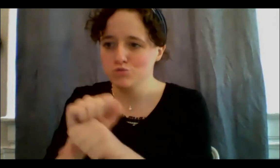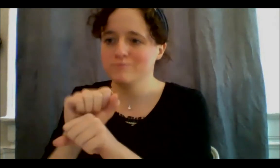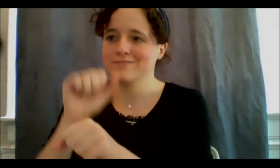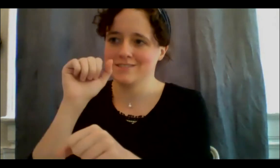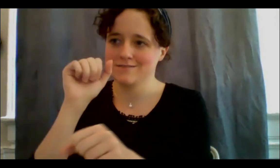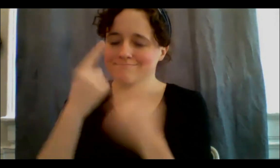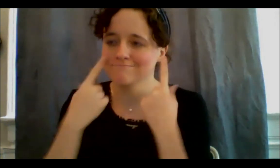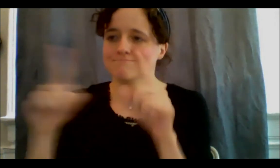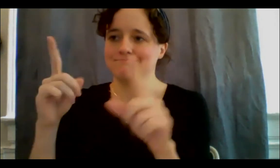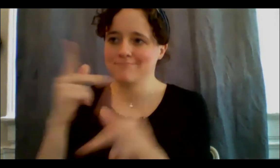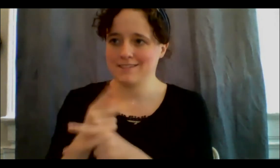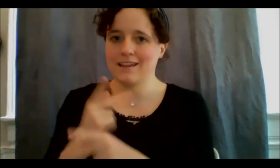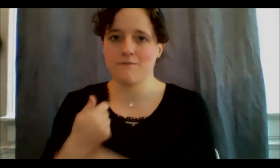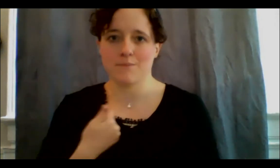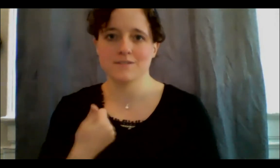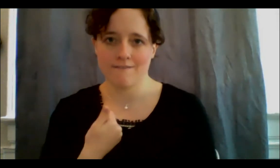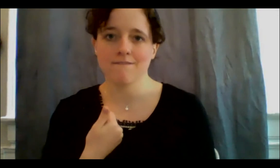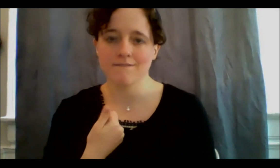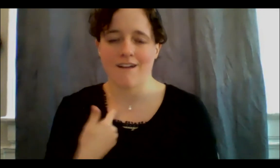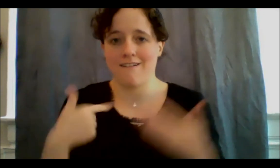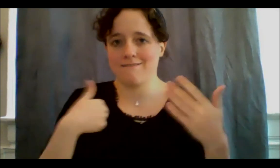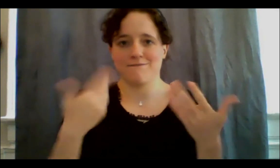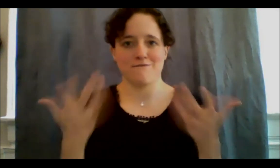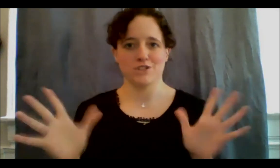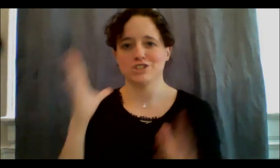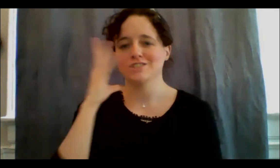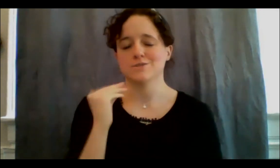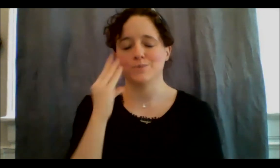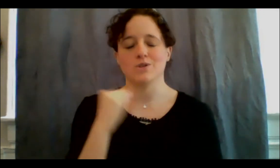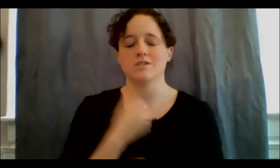and I completely burnt myself out. How do I recover from that? How do